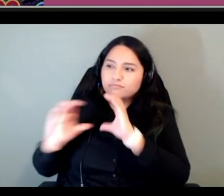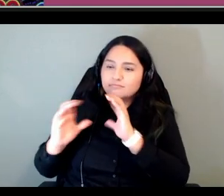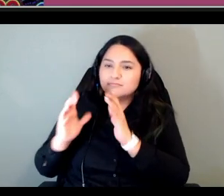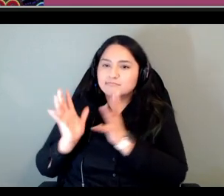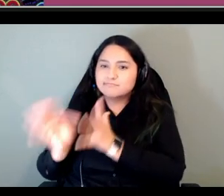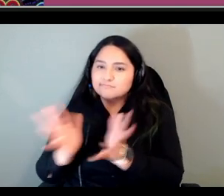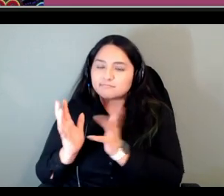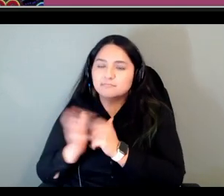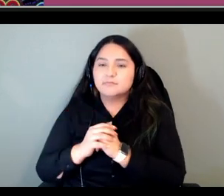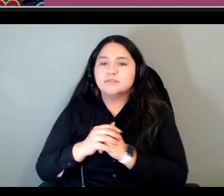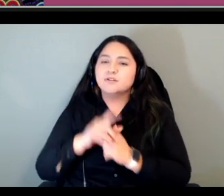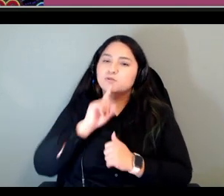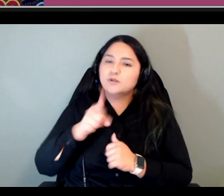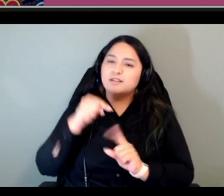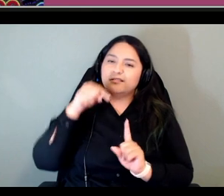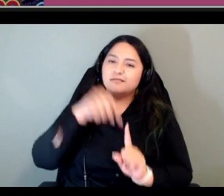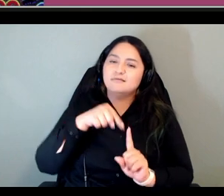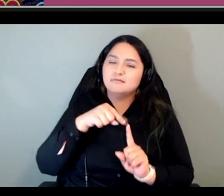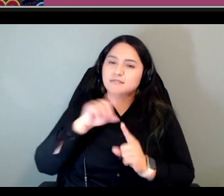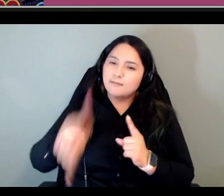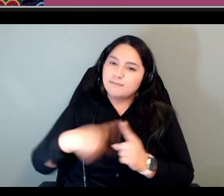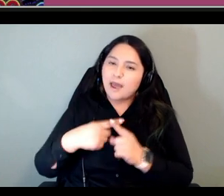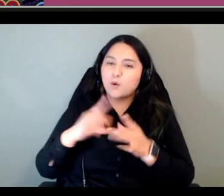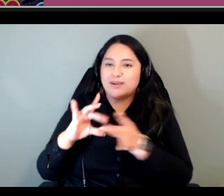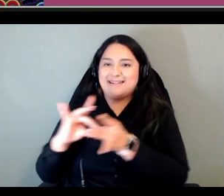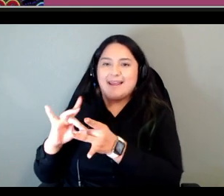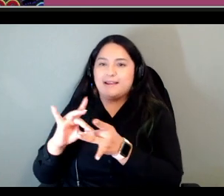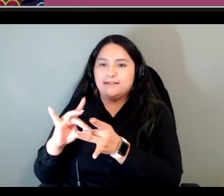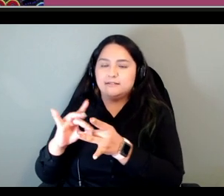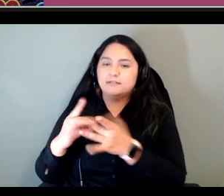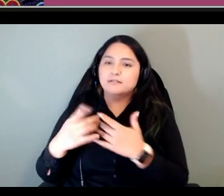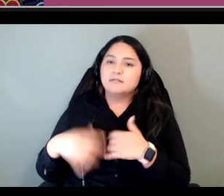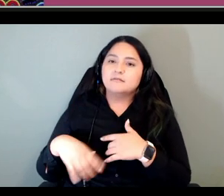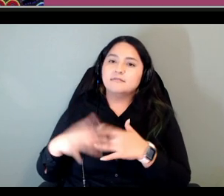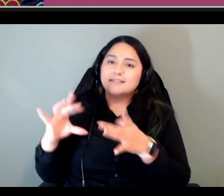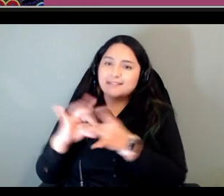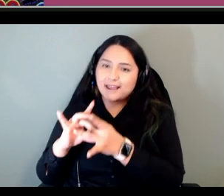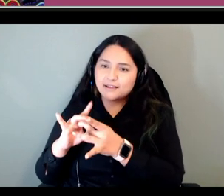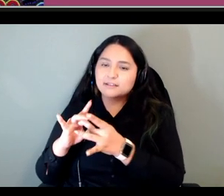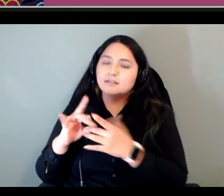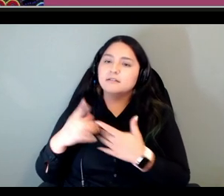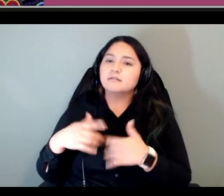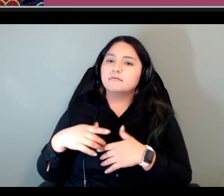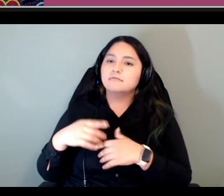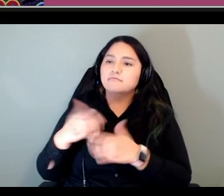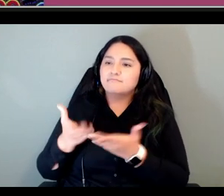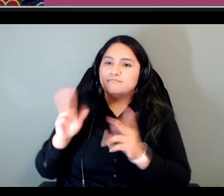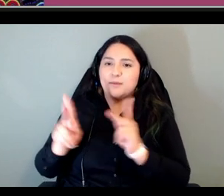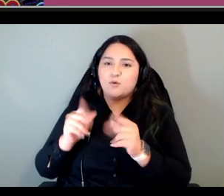make connections between the metis diaspora and those living in home communities as well